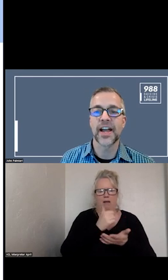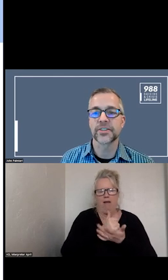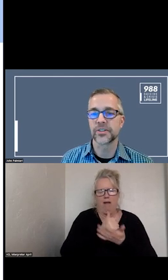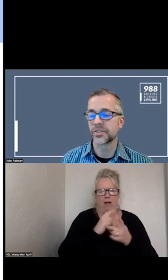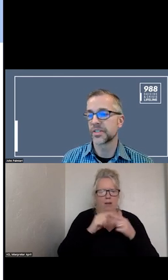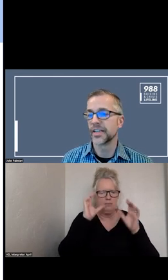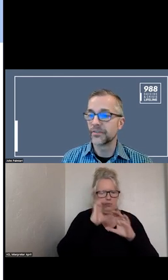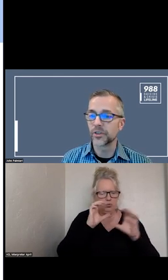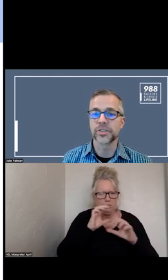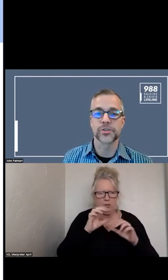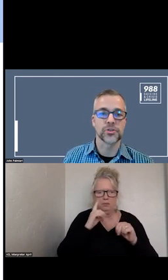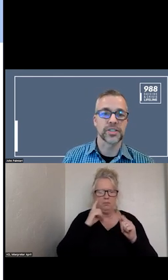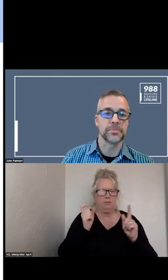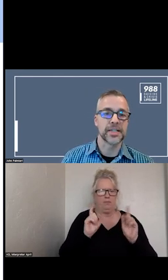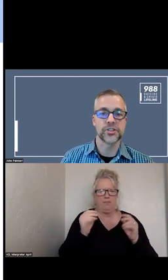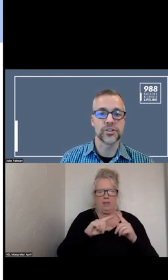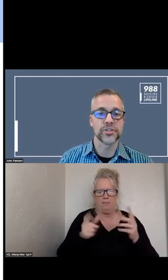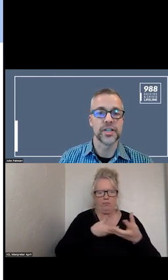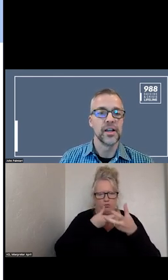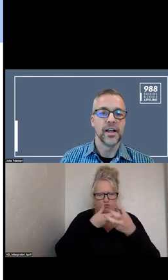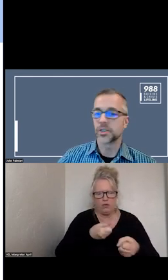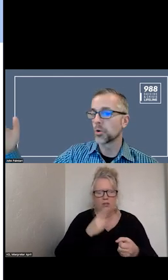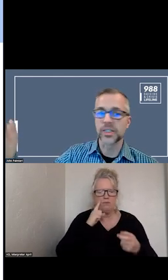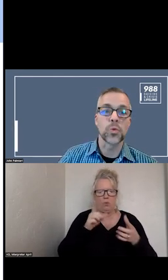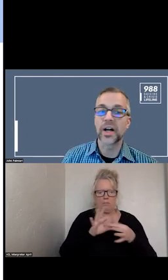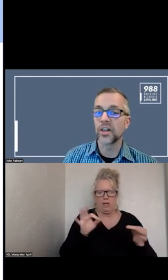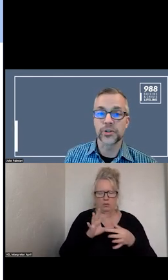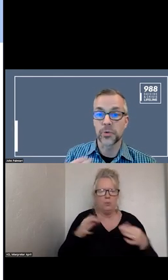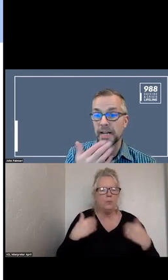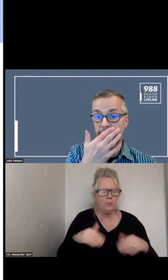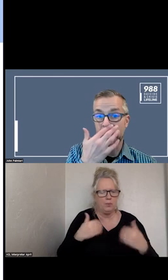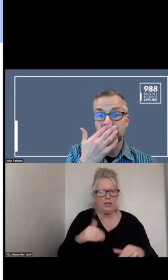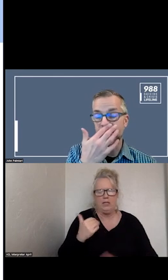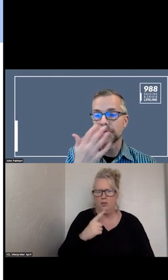FACTORS, TRUSTED MESSENGERS. THIS IS WELL UNDER WAY IN